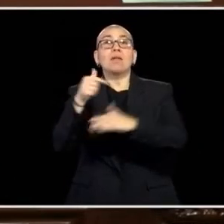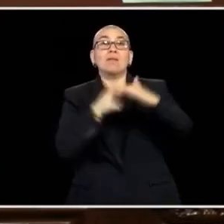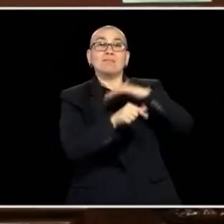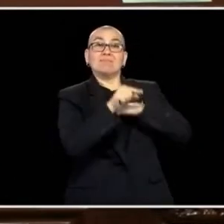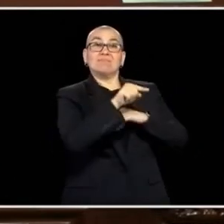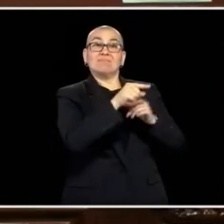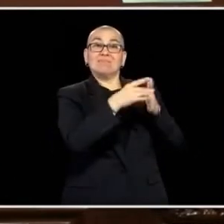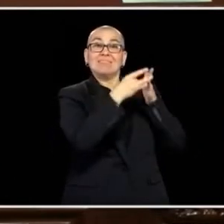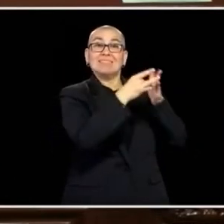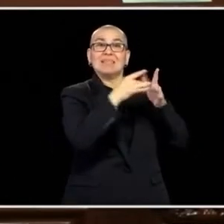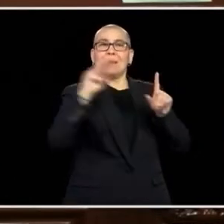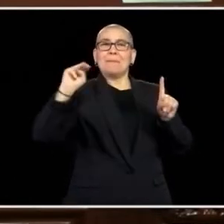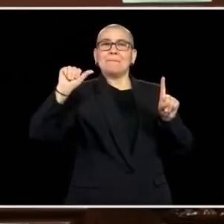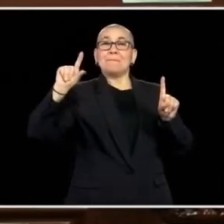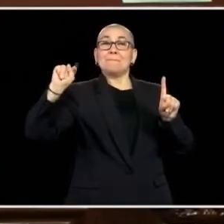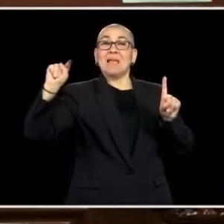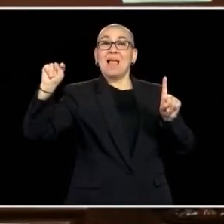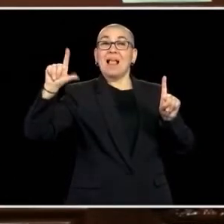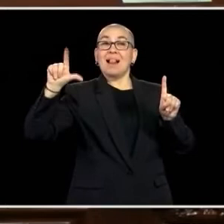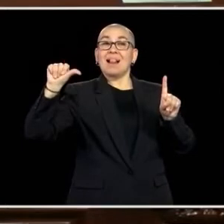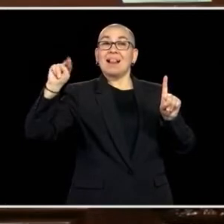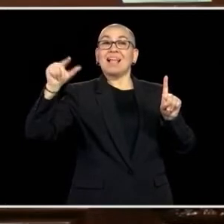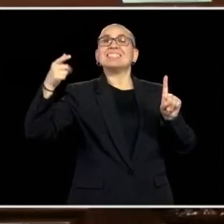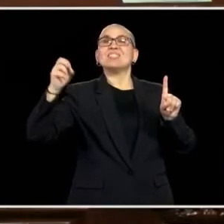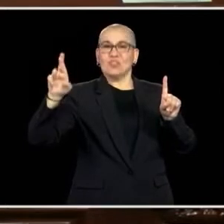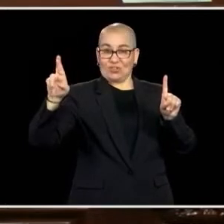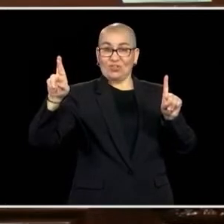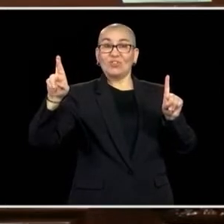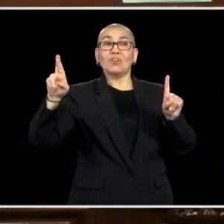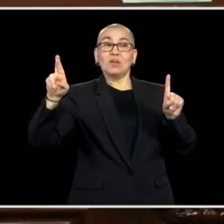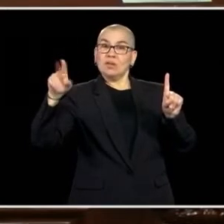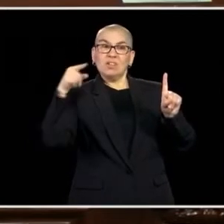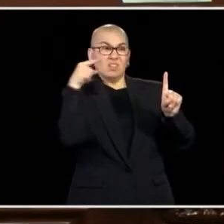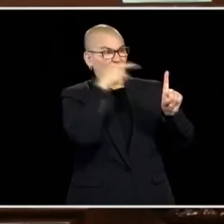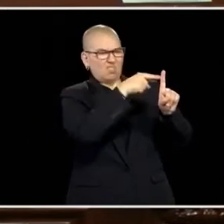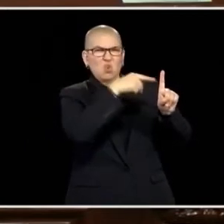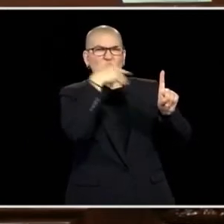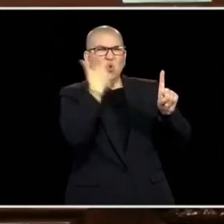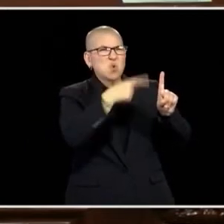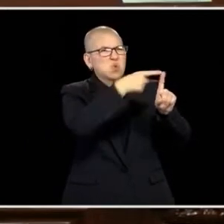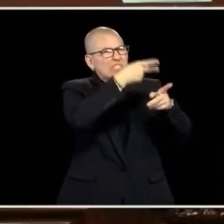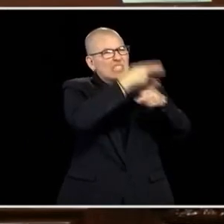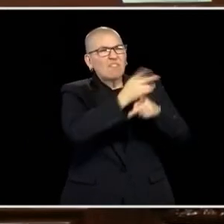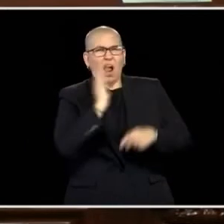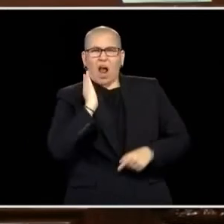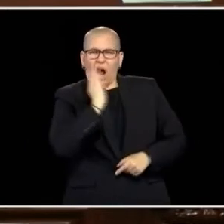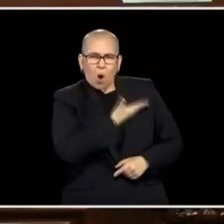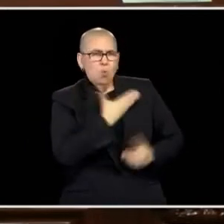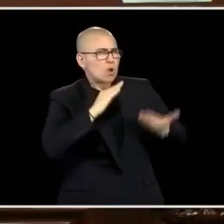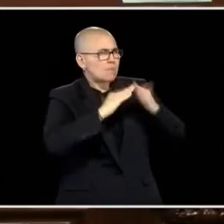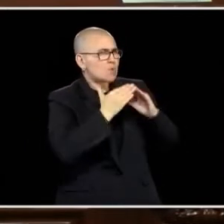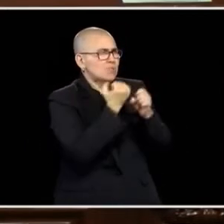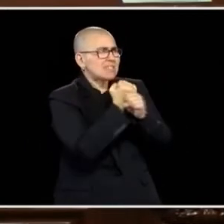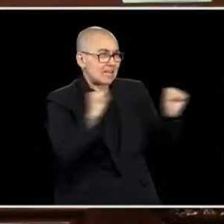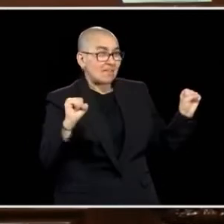WITH OUR DNR CONSERVATION OFFICERS, YOU'VE WORKED ACROSS THIS STATE TO KEEP OUR COMMUNITY SAFE AND YOU'VE TAKEN ON UNPRECEDENTED CHALLENGES.